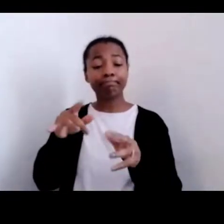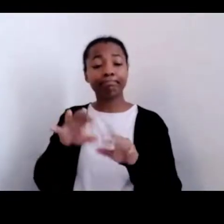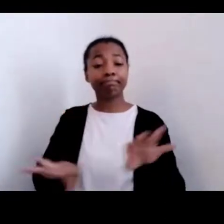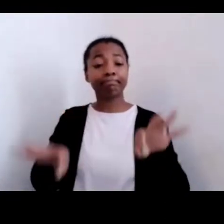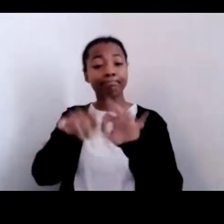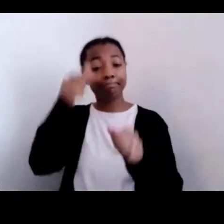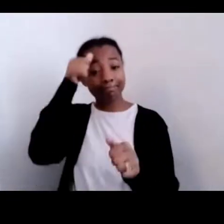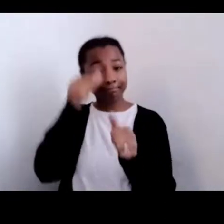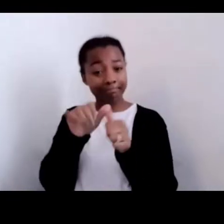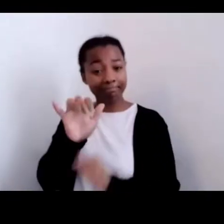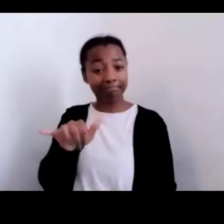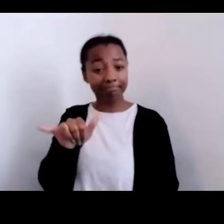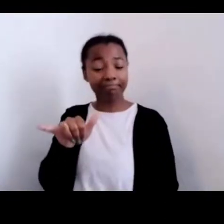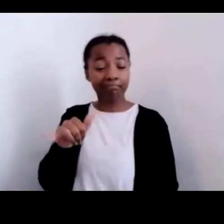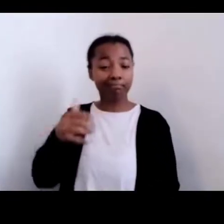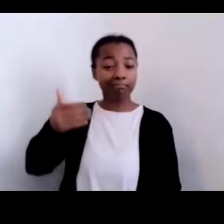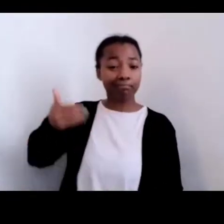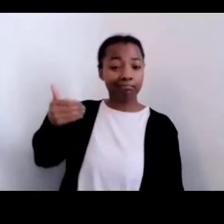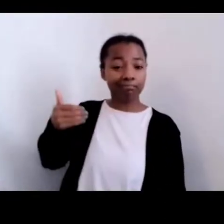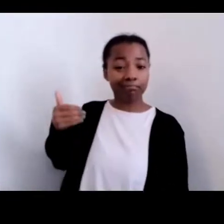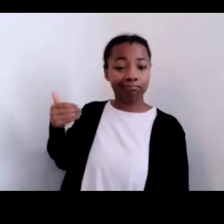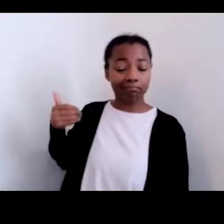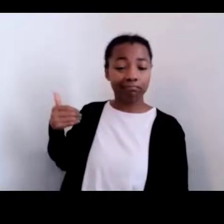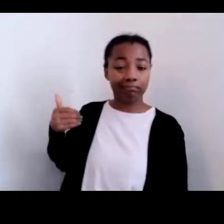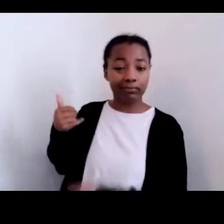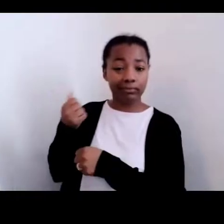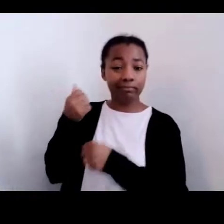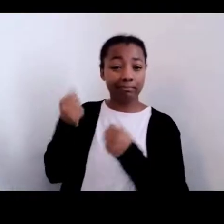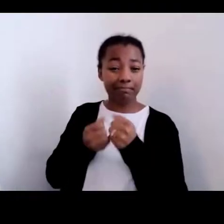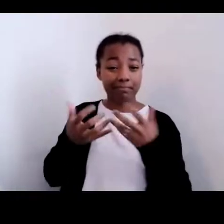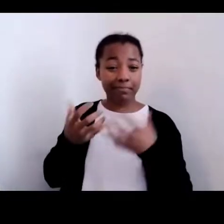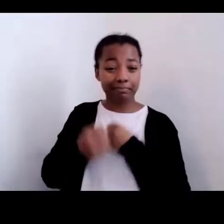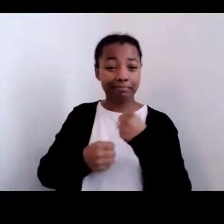have done and one of the reasons I wrote "Eating While Black" is